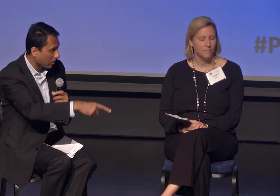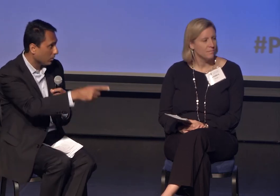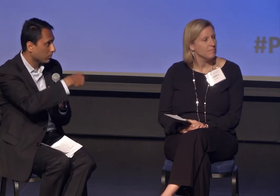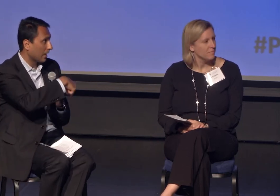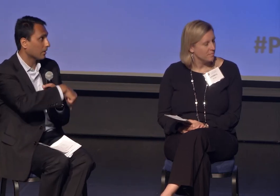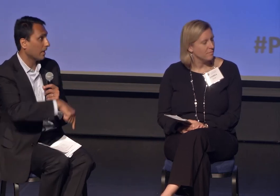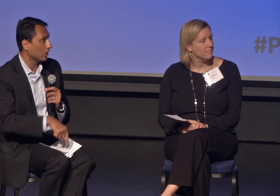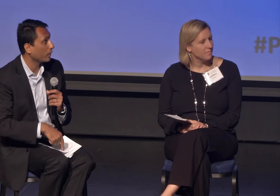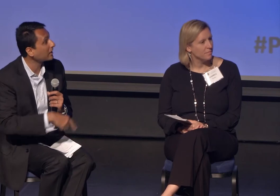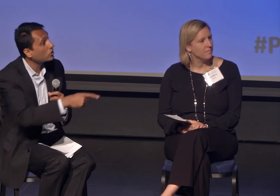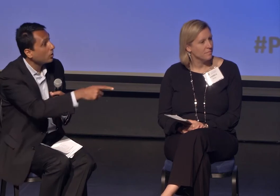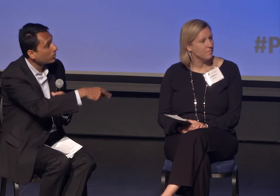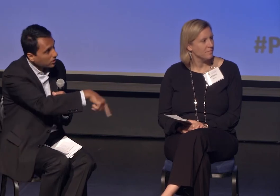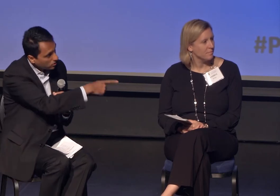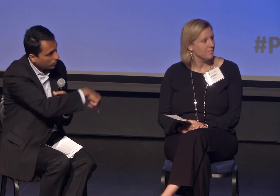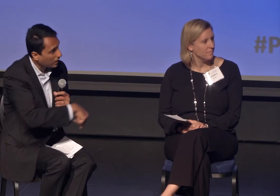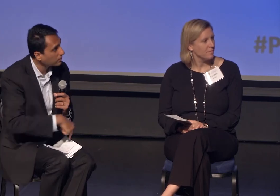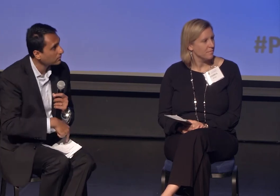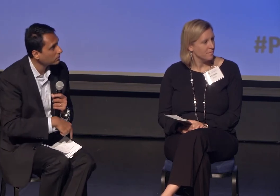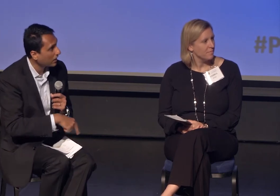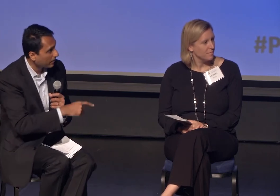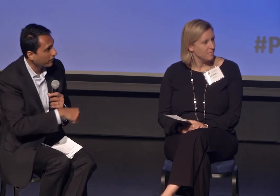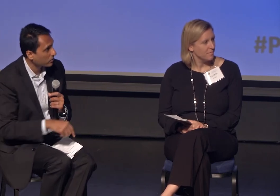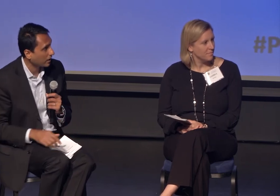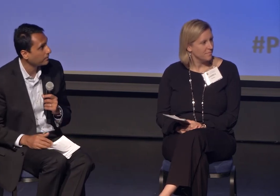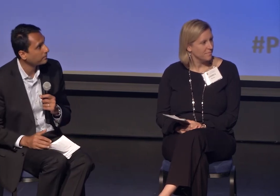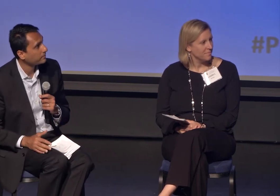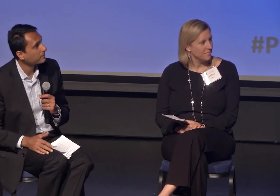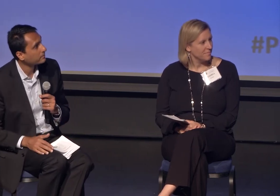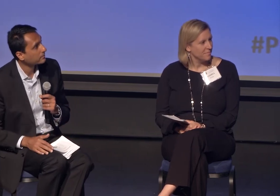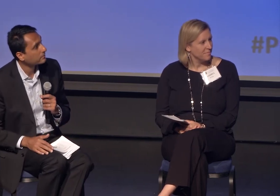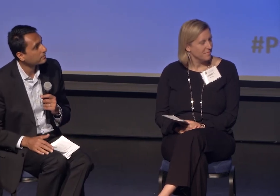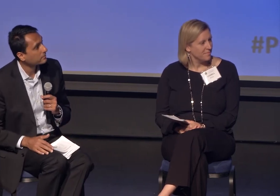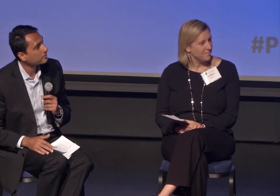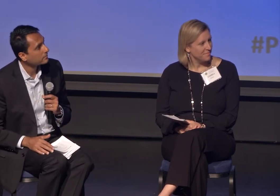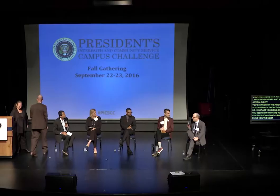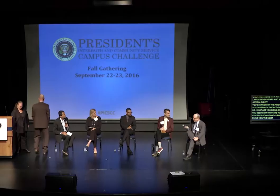unless you want to think about it for a second?